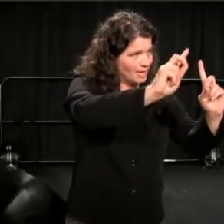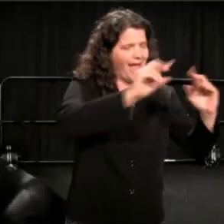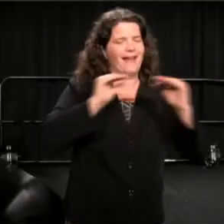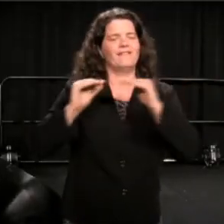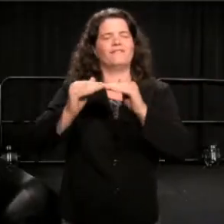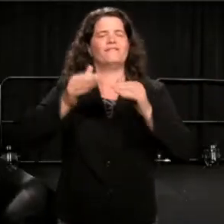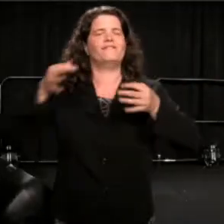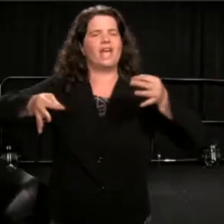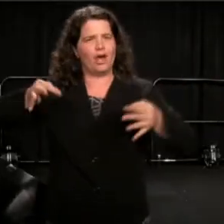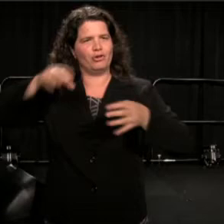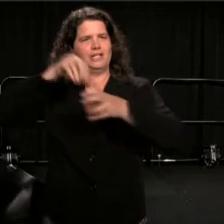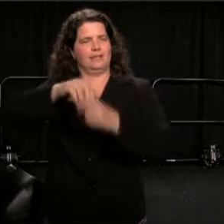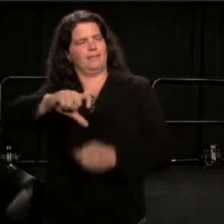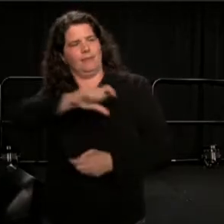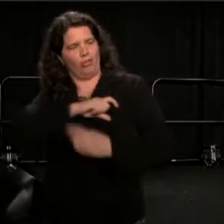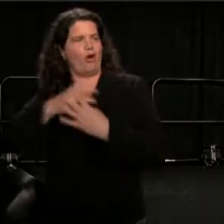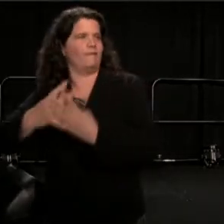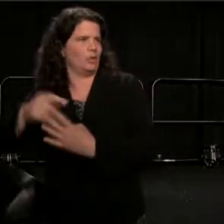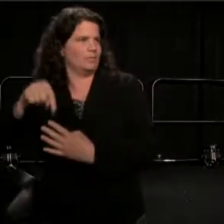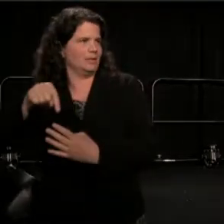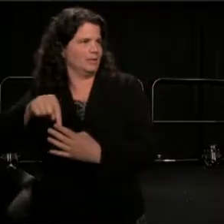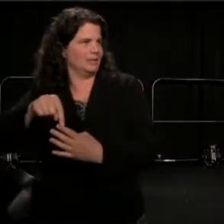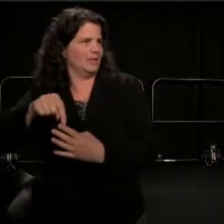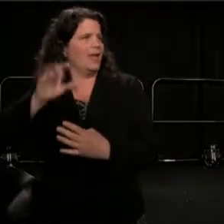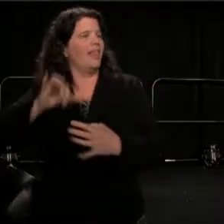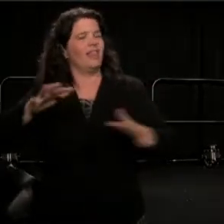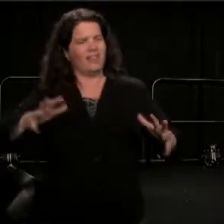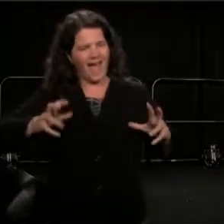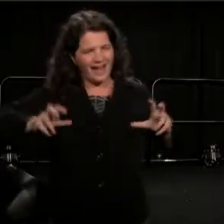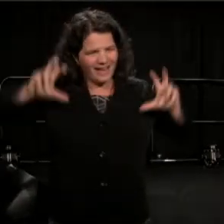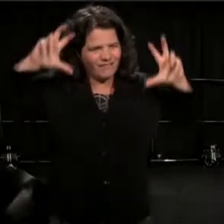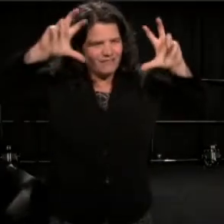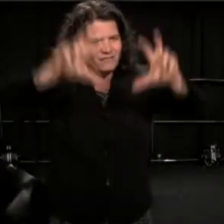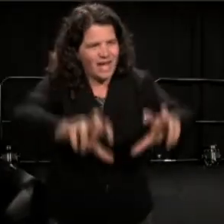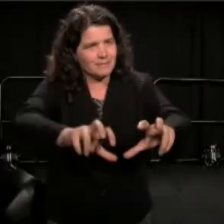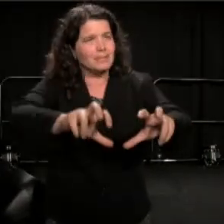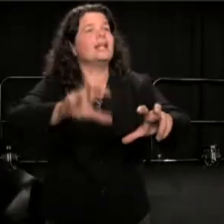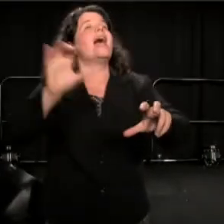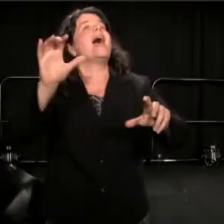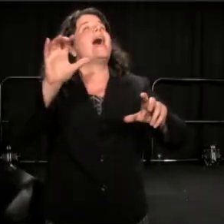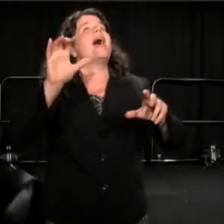and as grand as the Interstate Highway System. Imagine that. We didn't always have it.